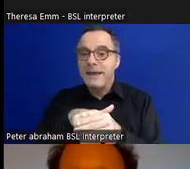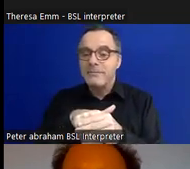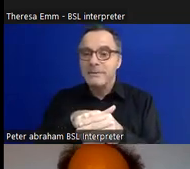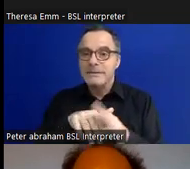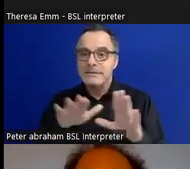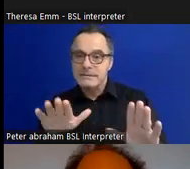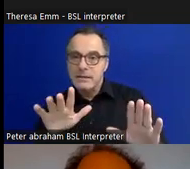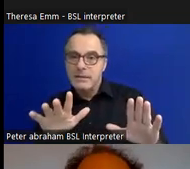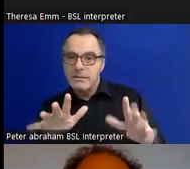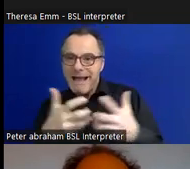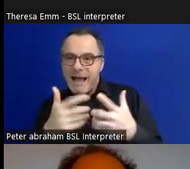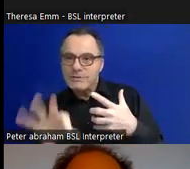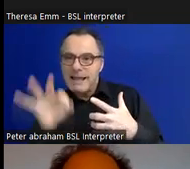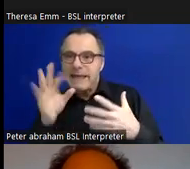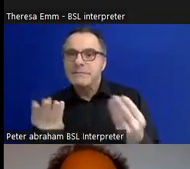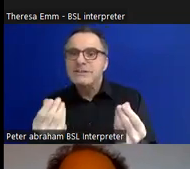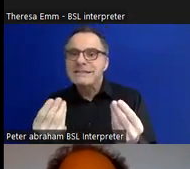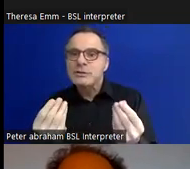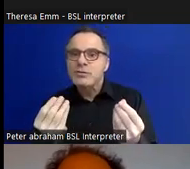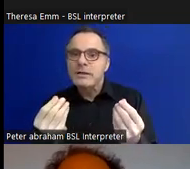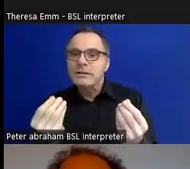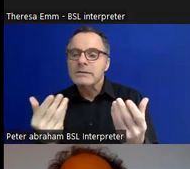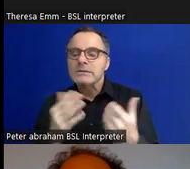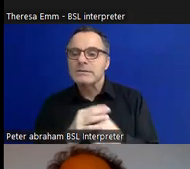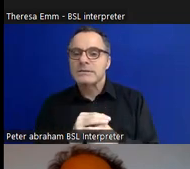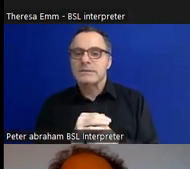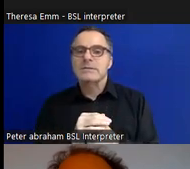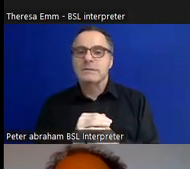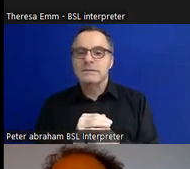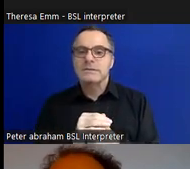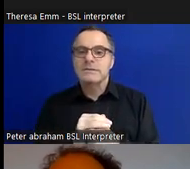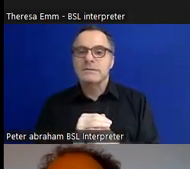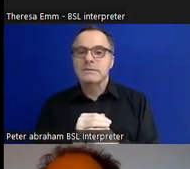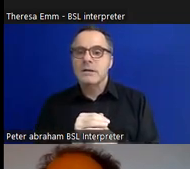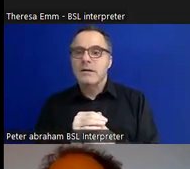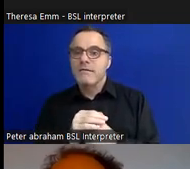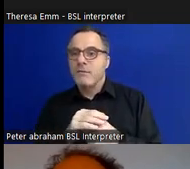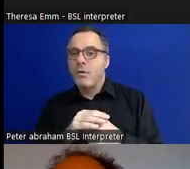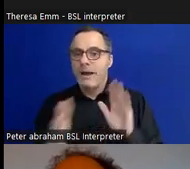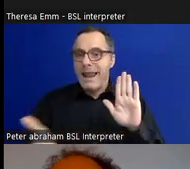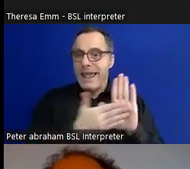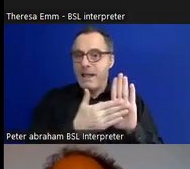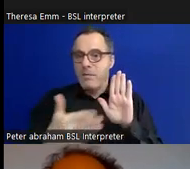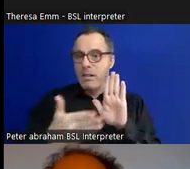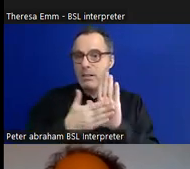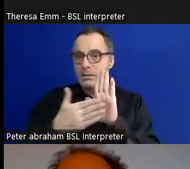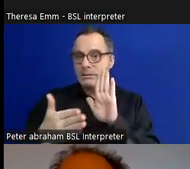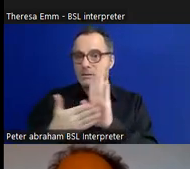the materials on which labels would be made; one of our curators came up with the idea of